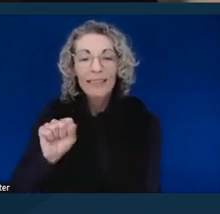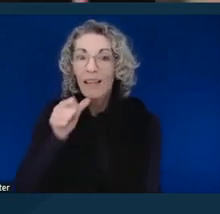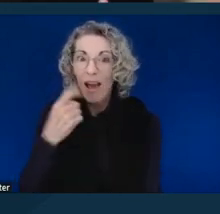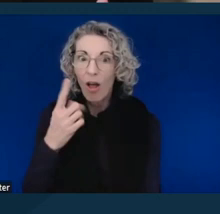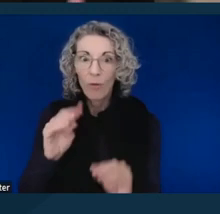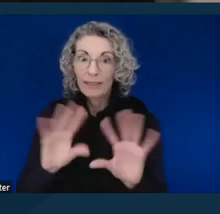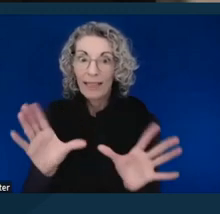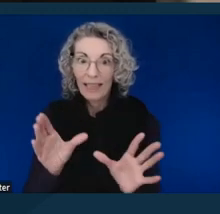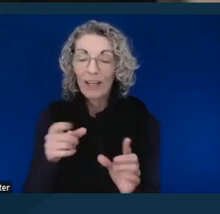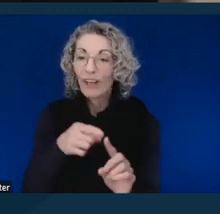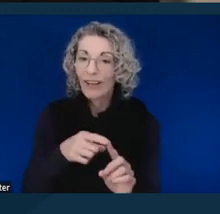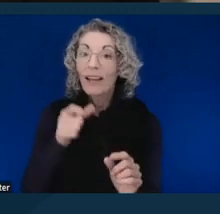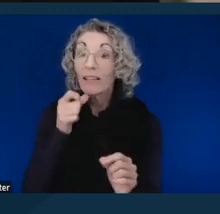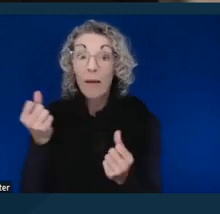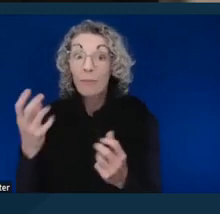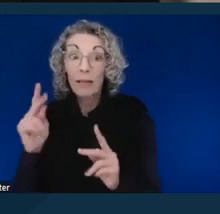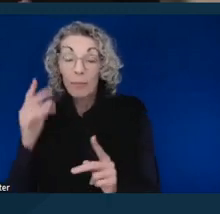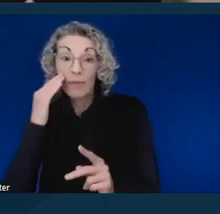Deaf interpreters versus ASL interpreters,